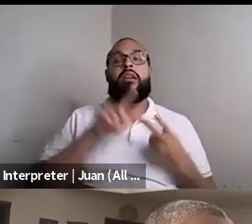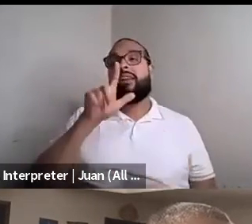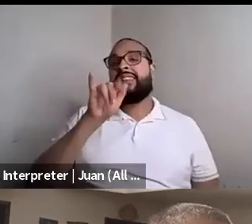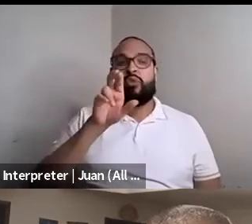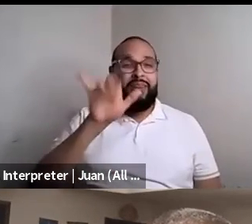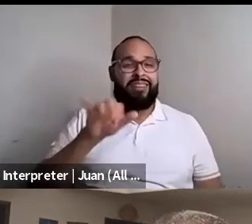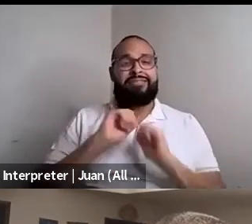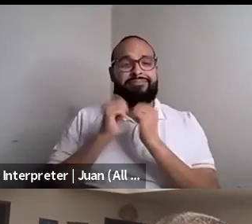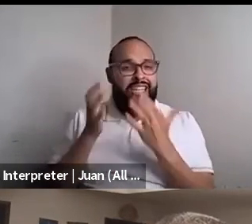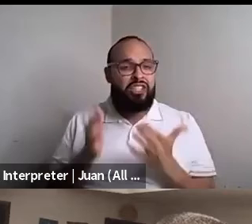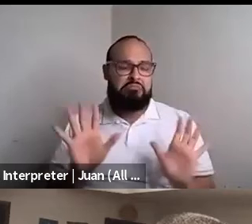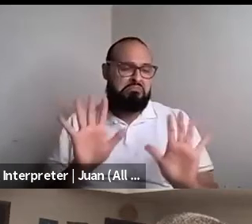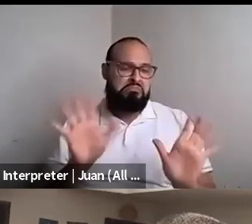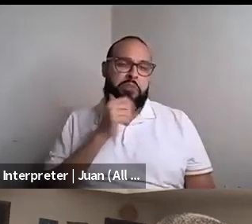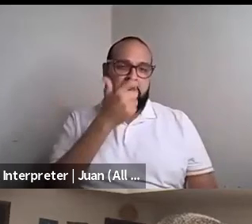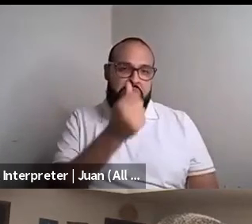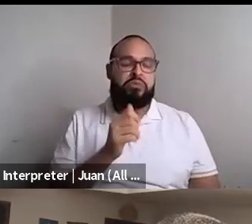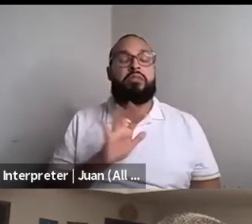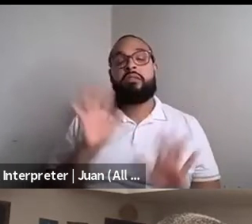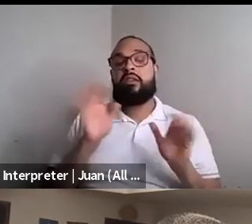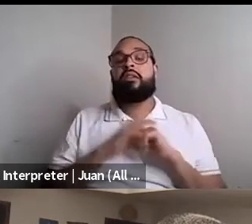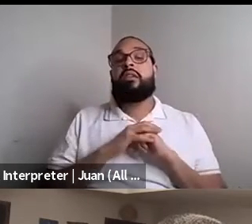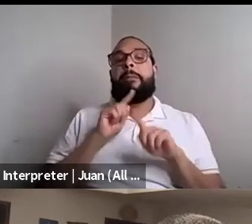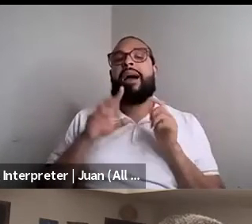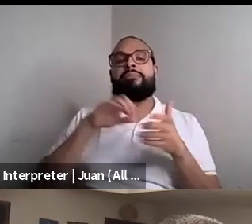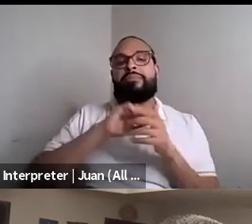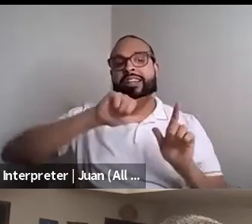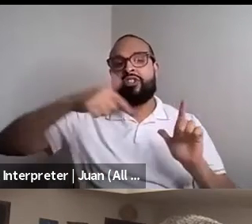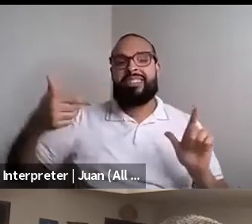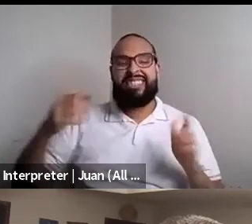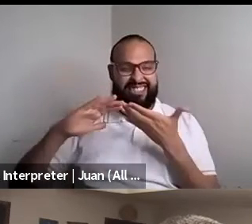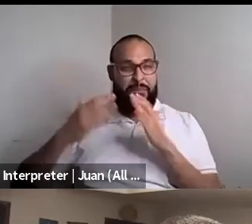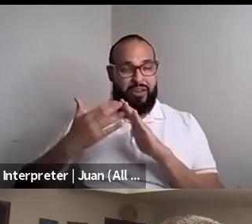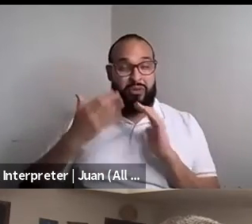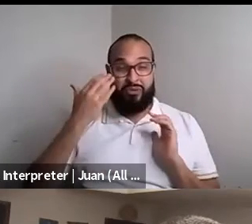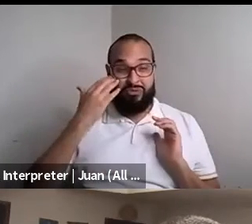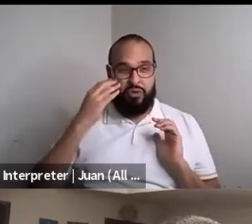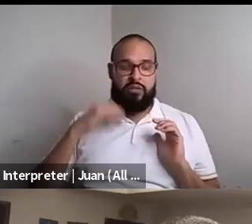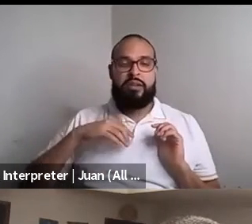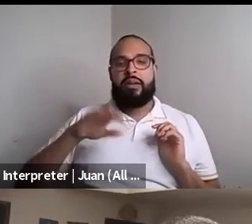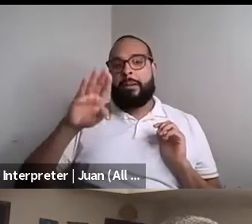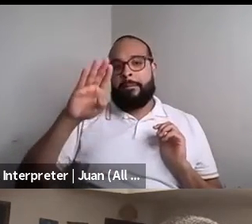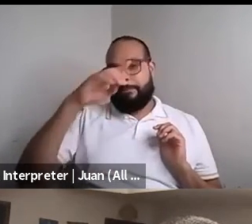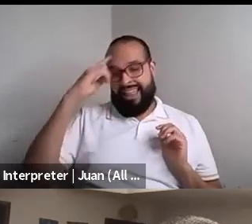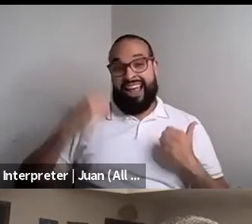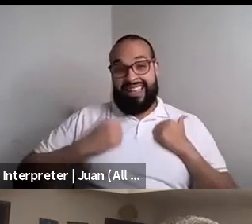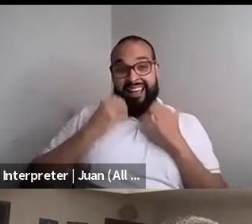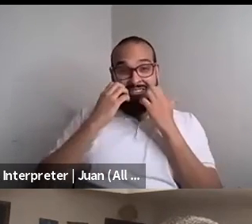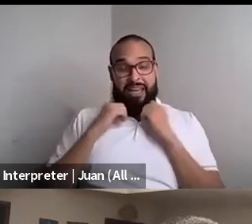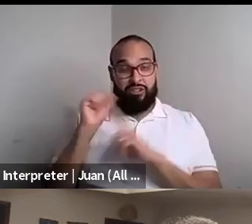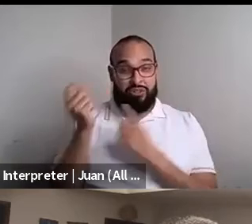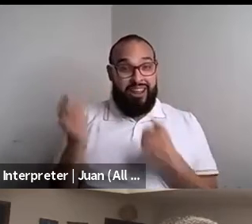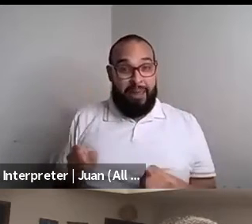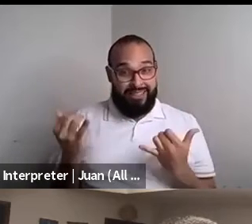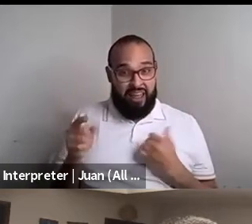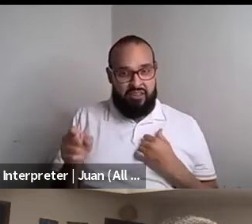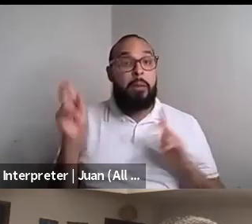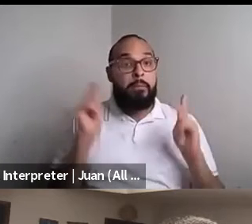Nahshon Anderson: But it's interesting because being a part of the LGBT community with the whole Black Lives Matter situation we have all these stories people that you know they want our stories out there.